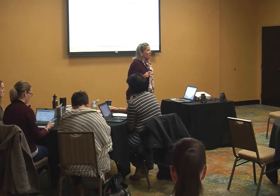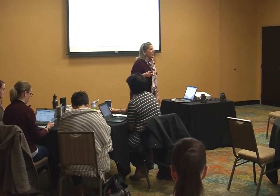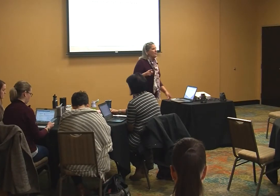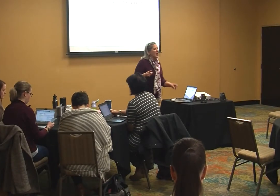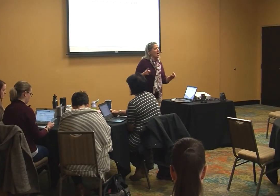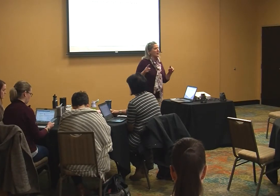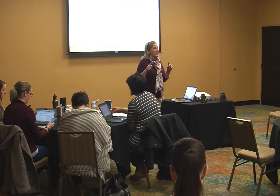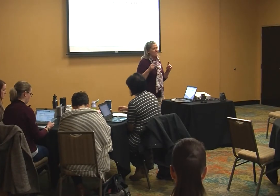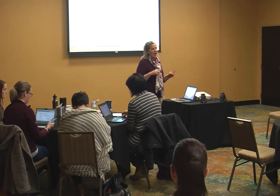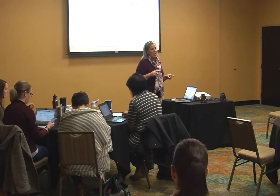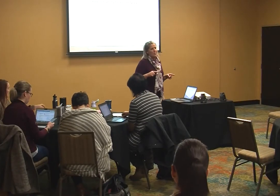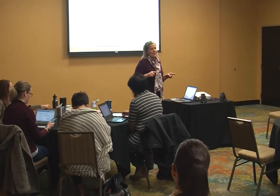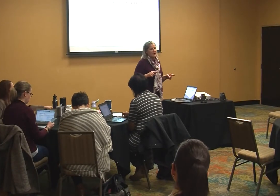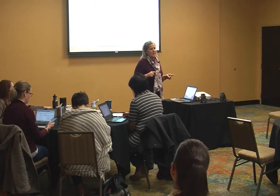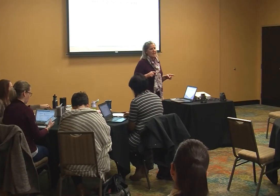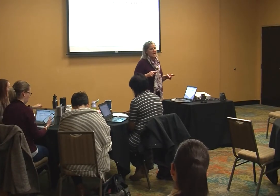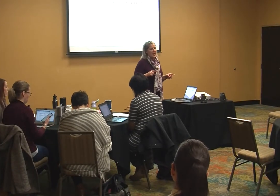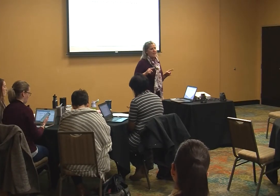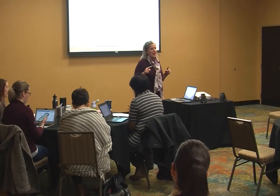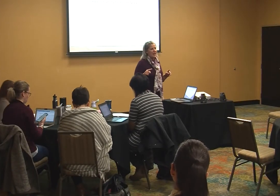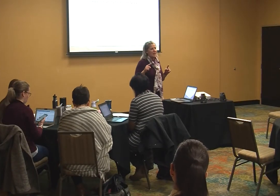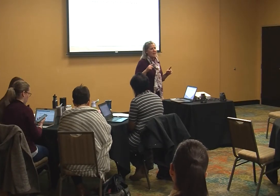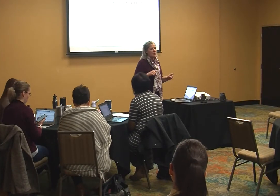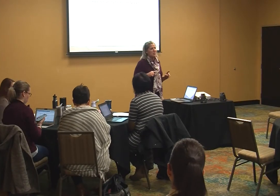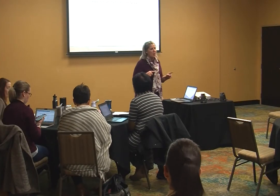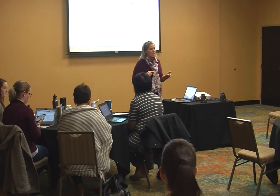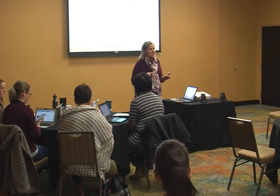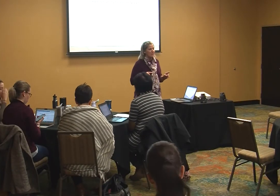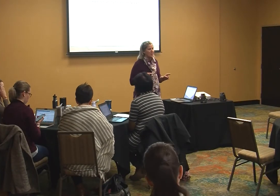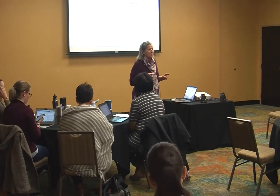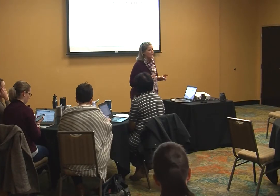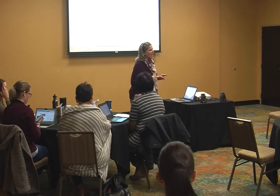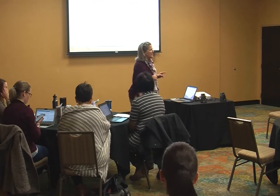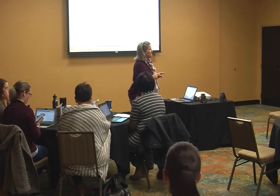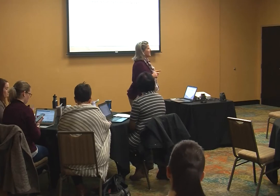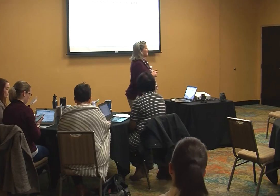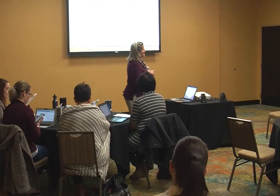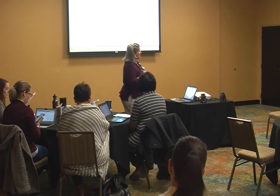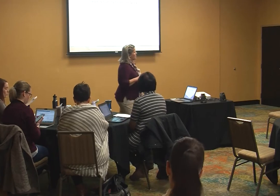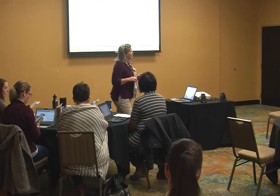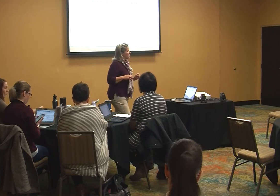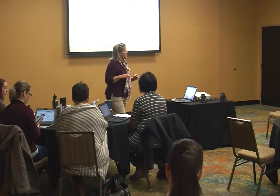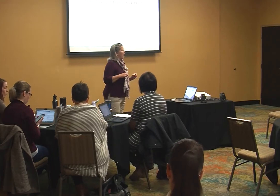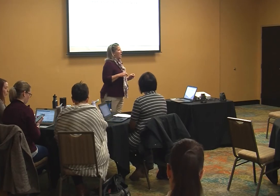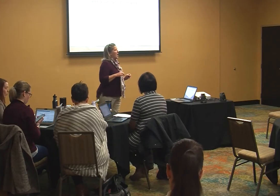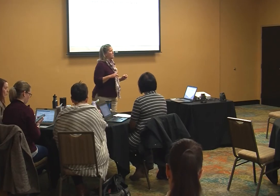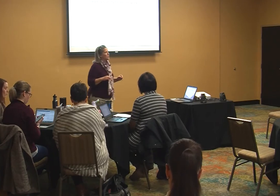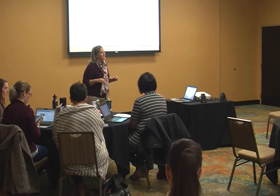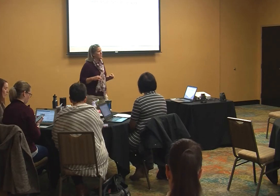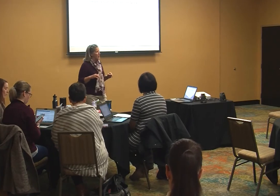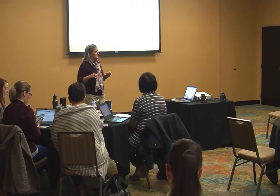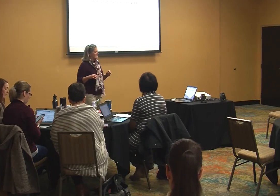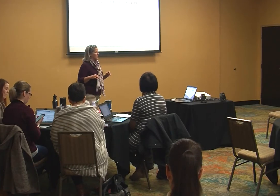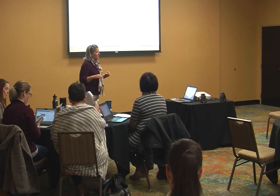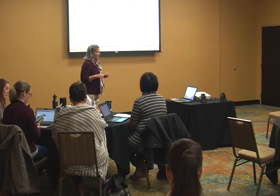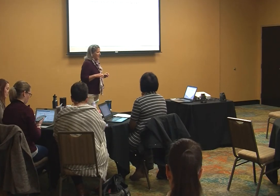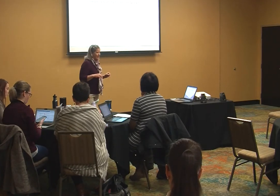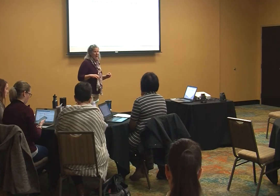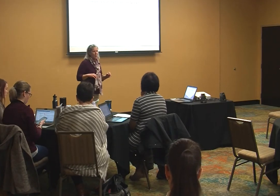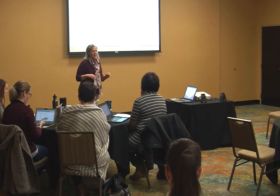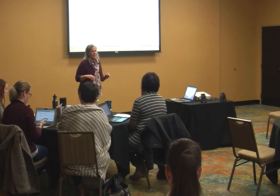about environments and making them responsive and some examples of responsive environments